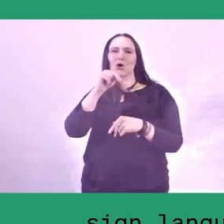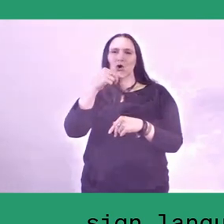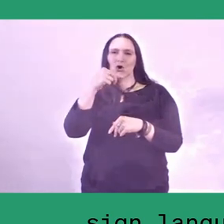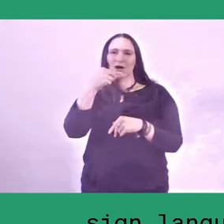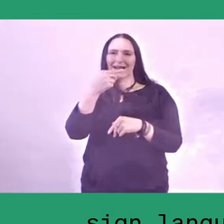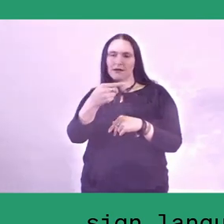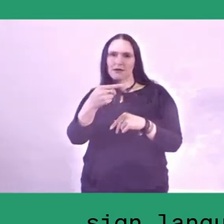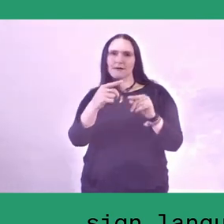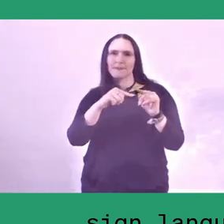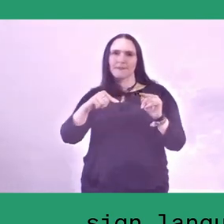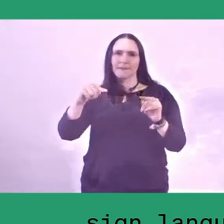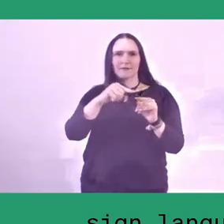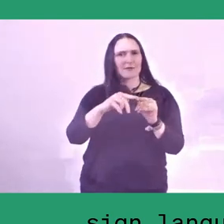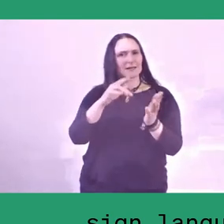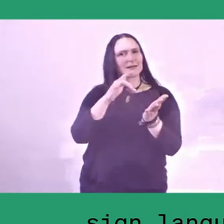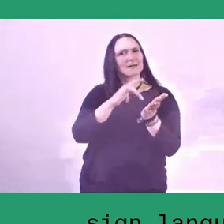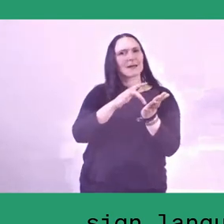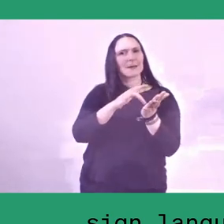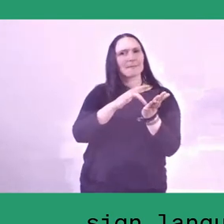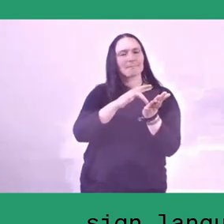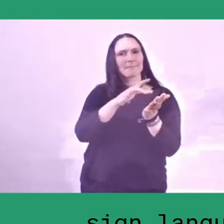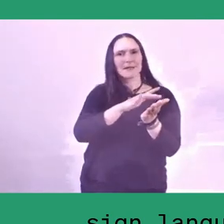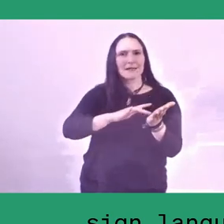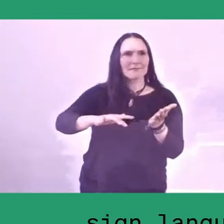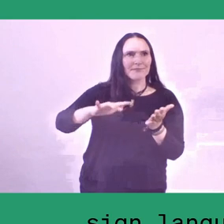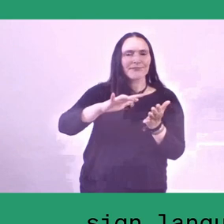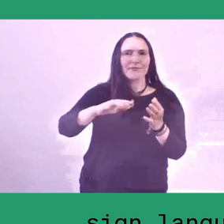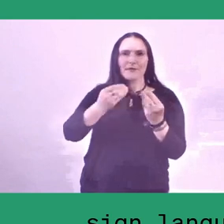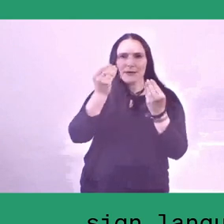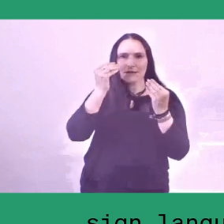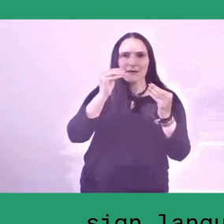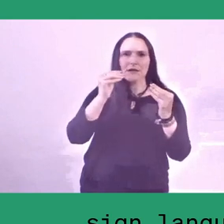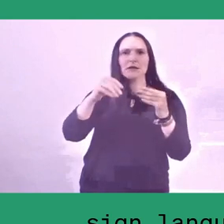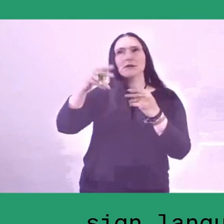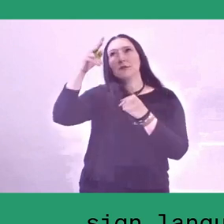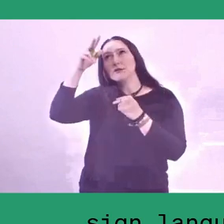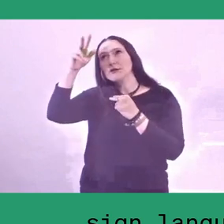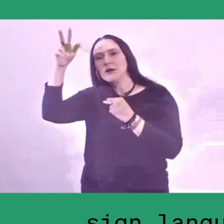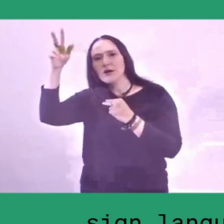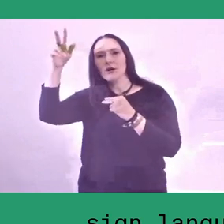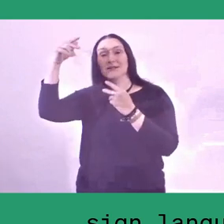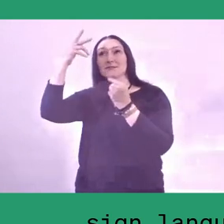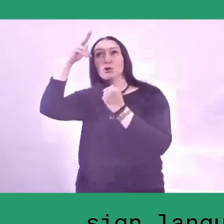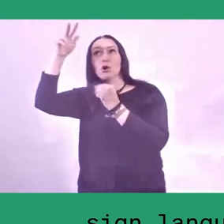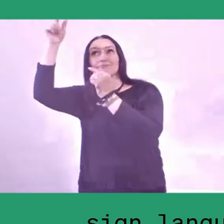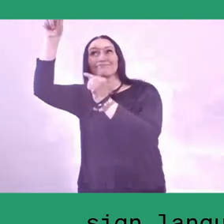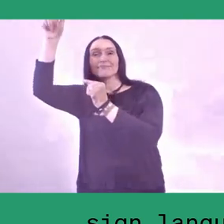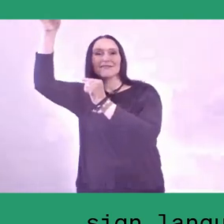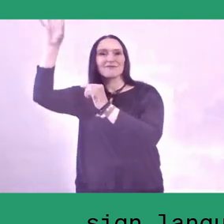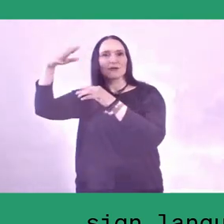or this myth of the goddess that protects the harvest, etc.